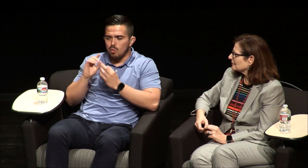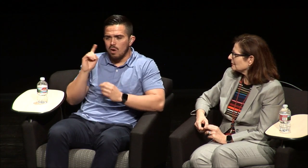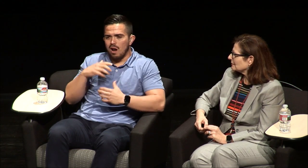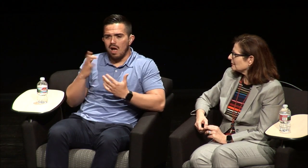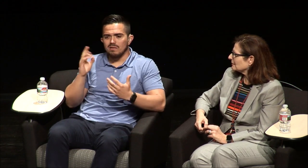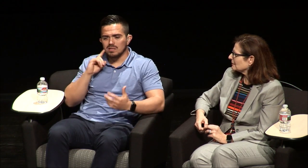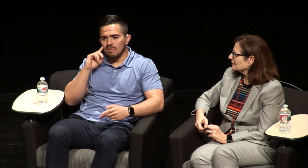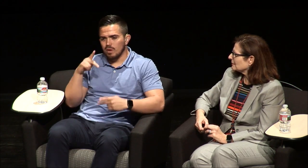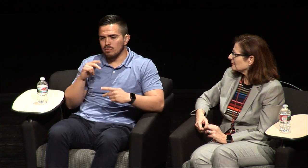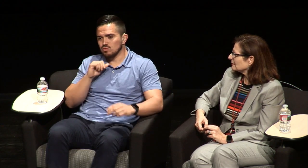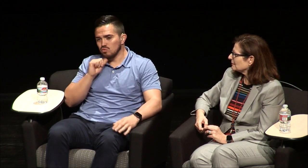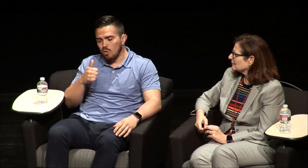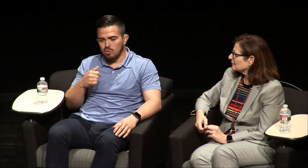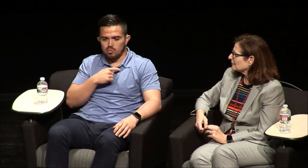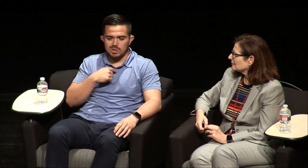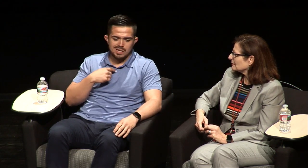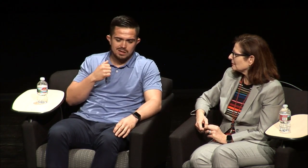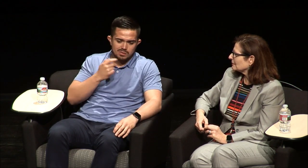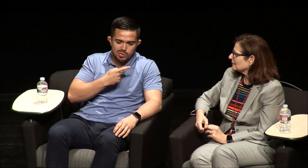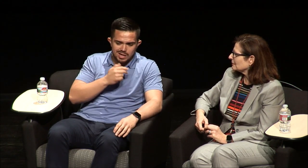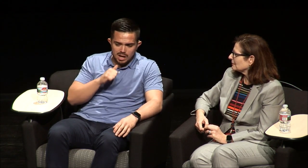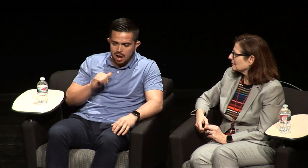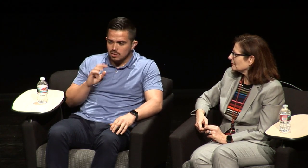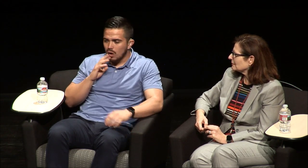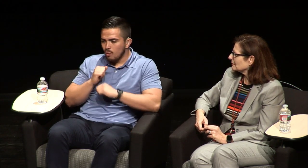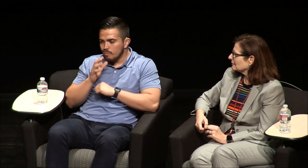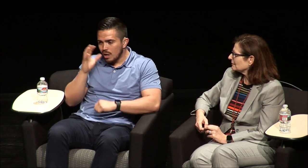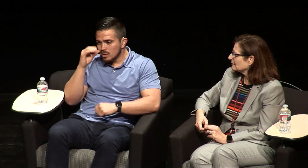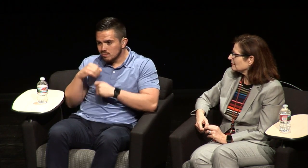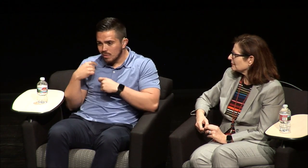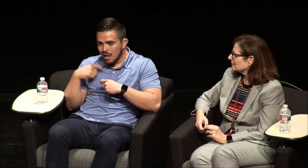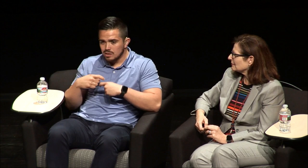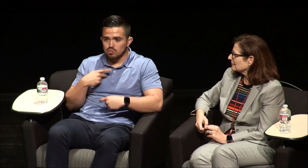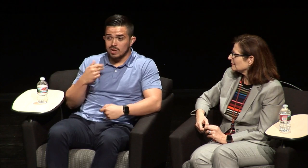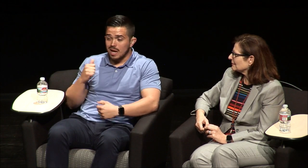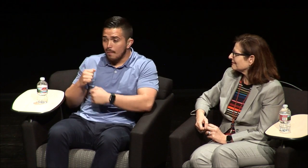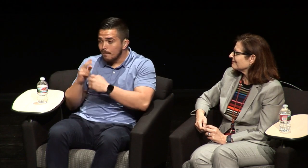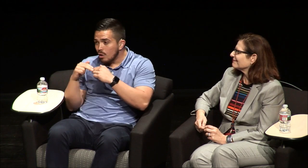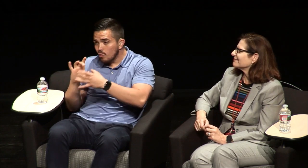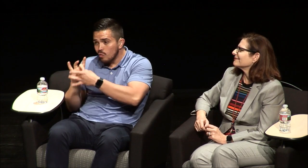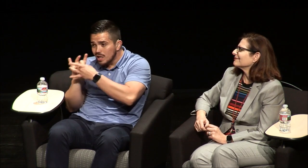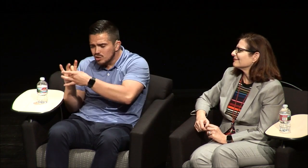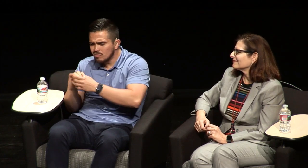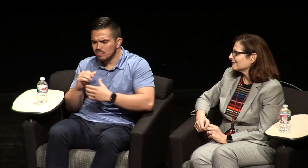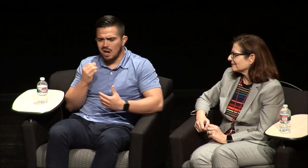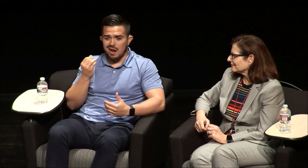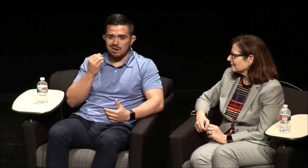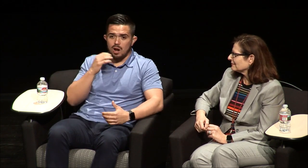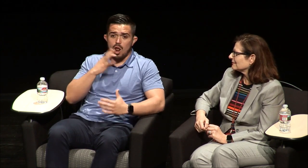be nice to have access to our family you know a lot of deaf people don't have access with their family we're lucky we can speak Spanish and build a